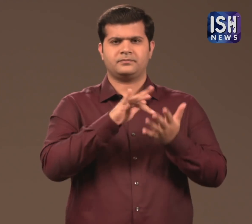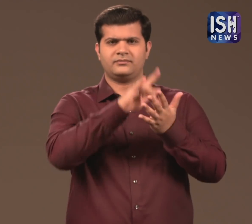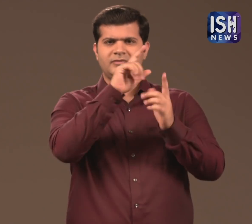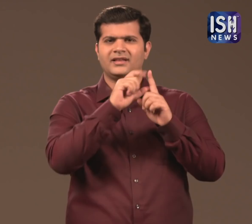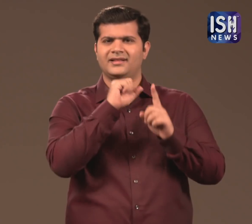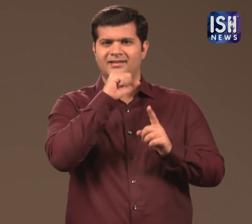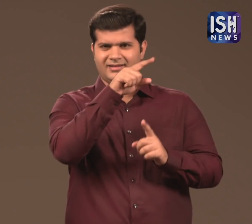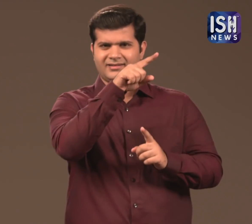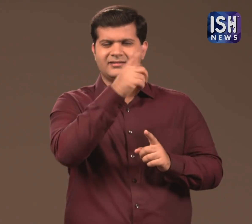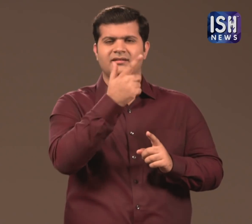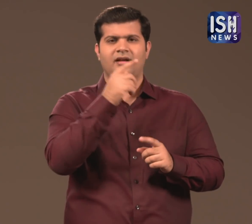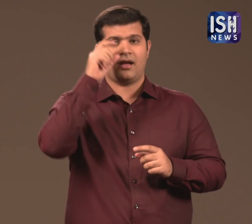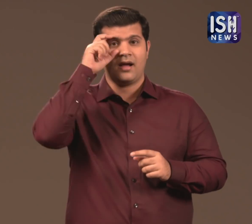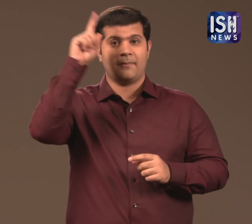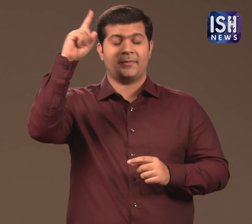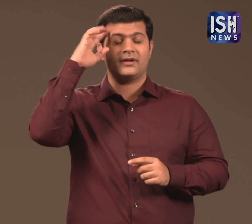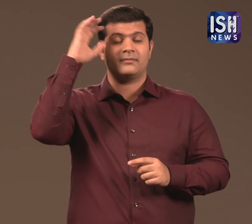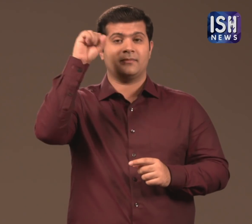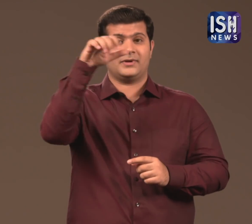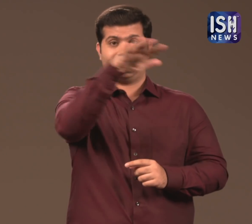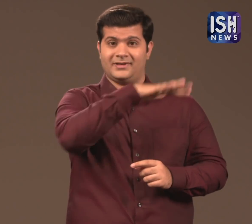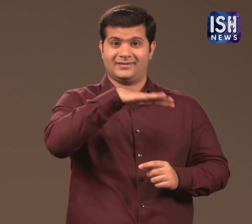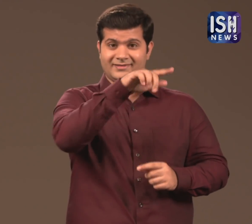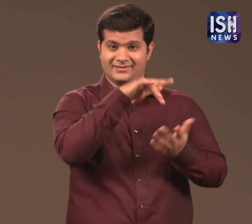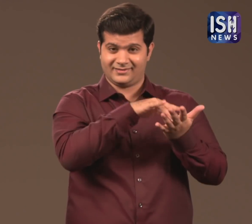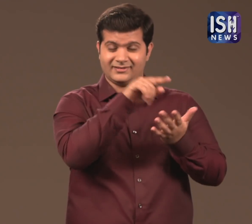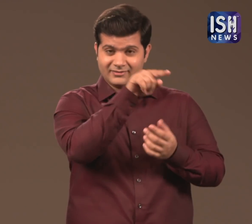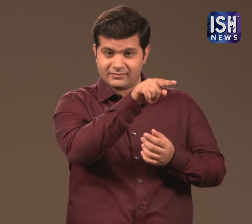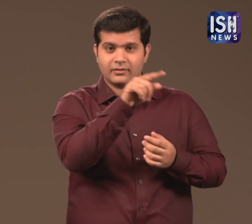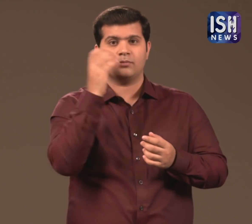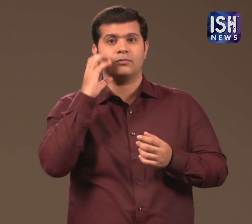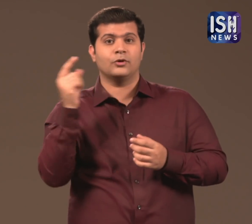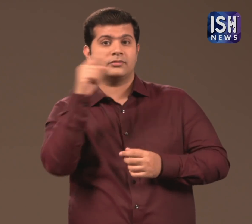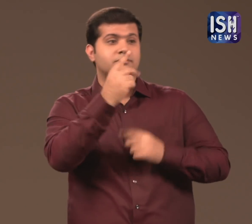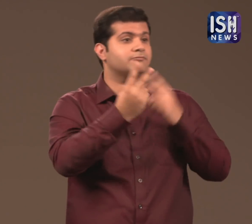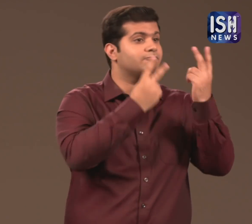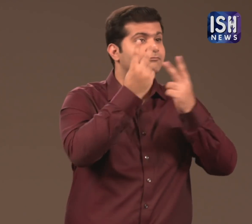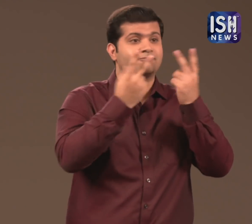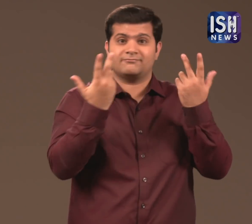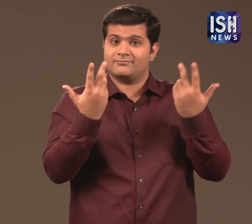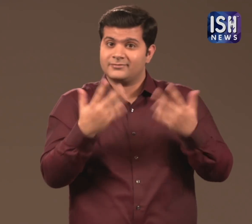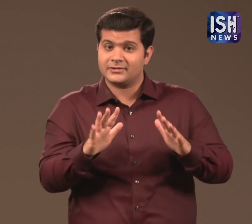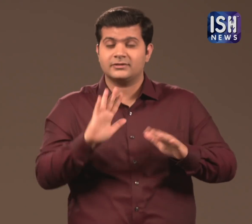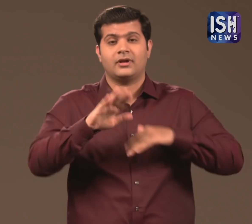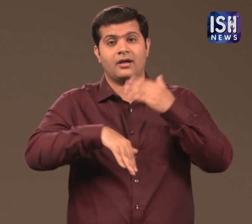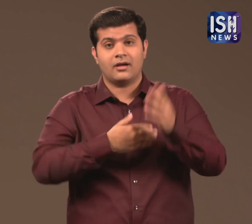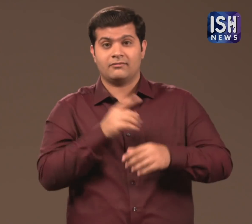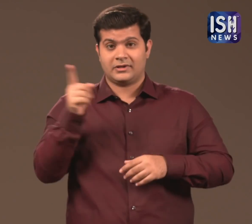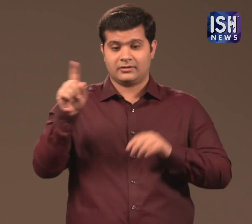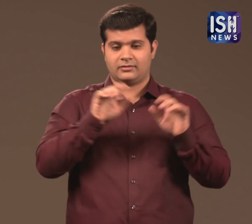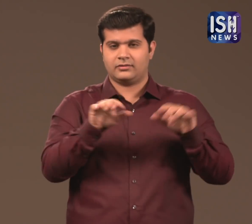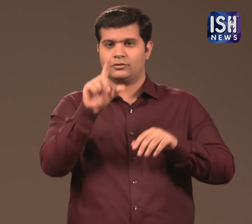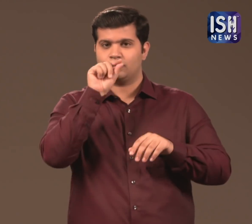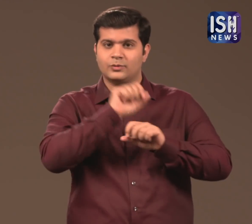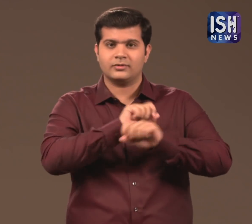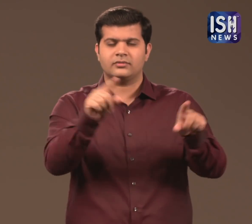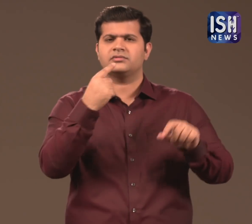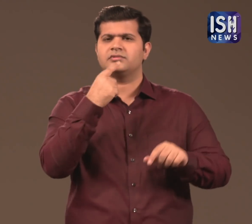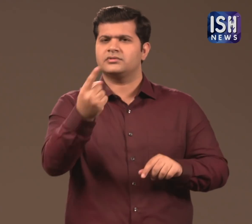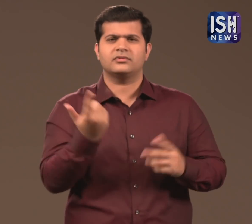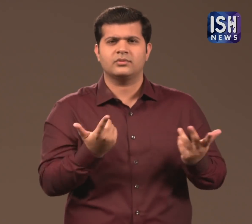In New Delhi, after visiting the Ambedkar memorial, PM Modi tweeted that,